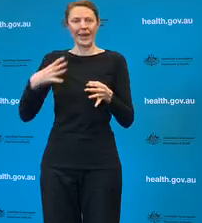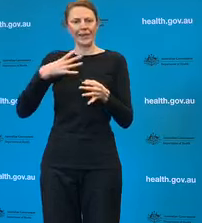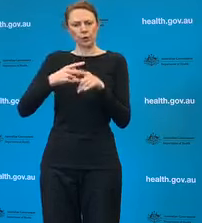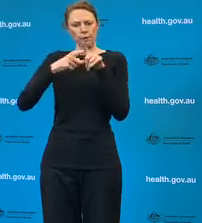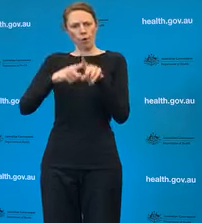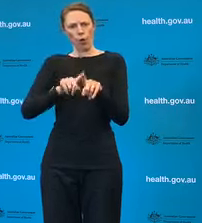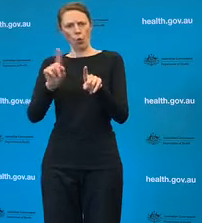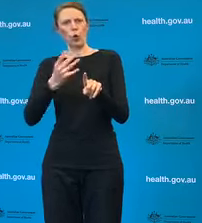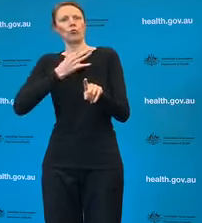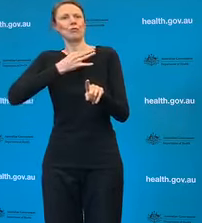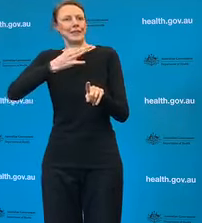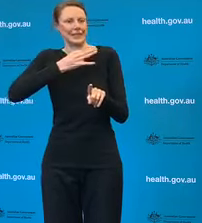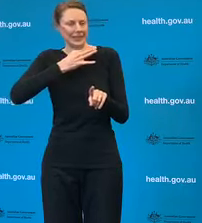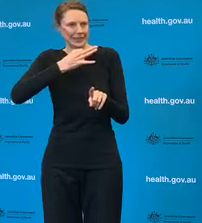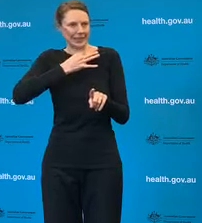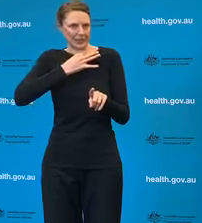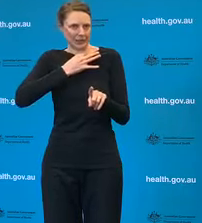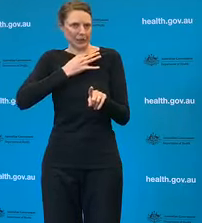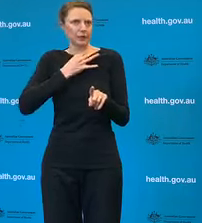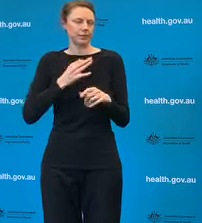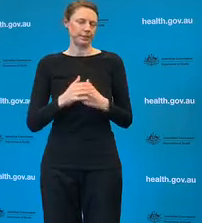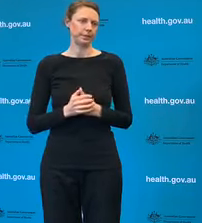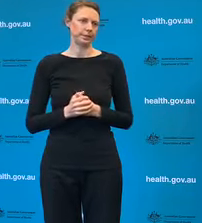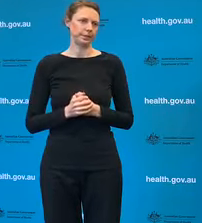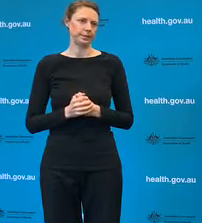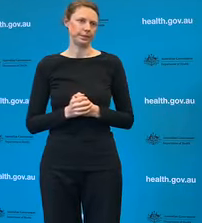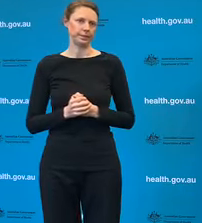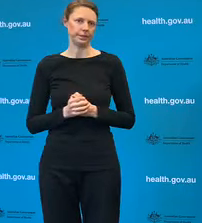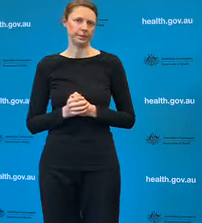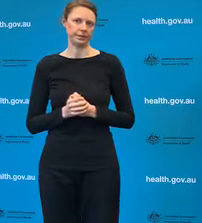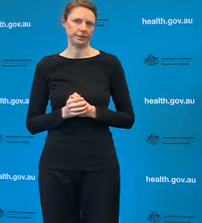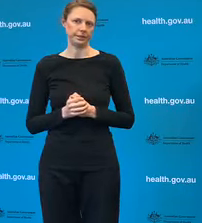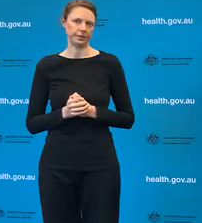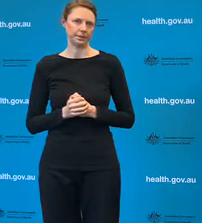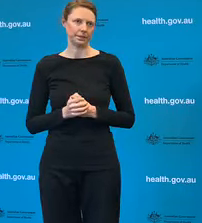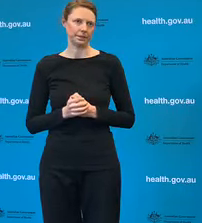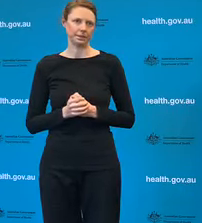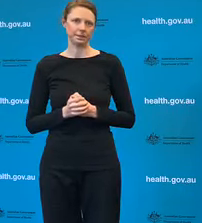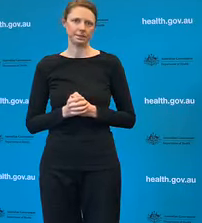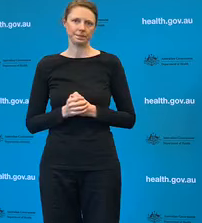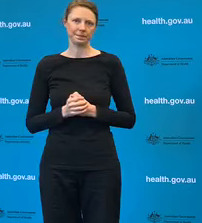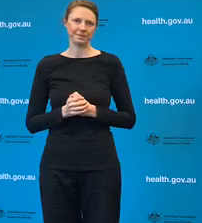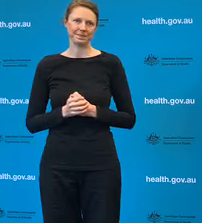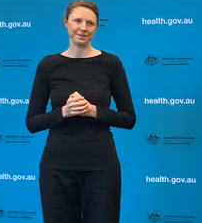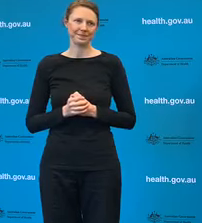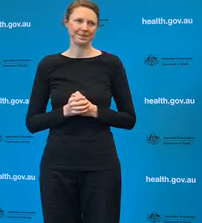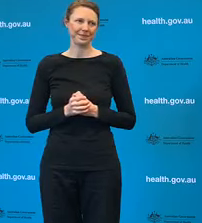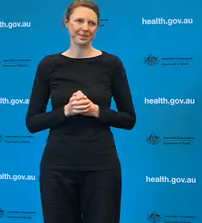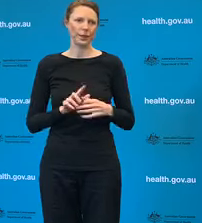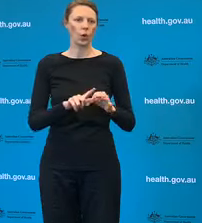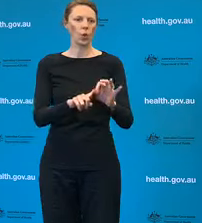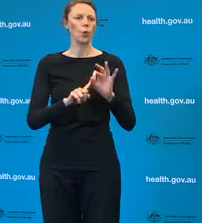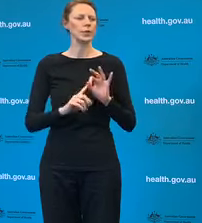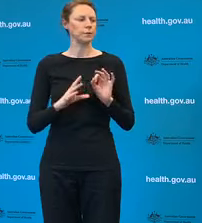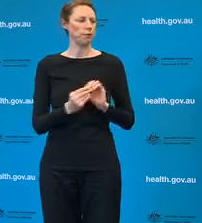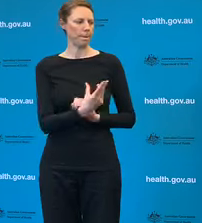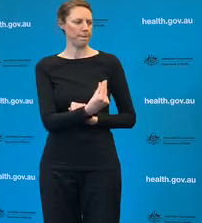therefore justified on those basis. On the phone?